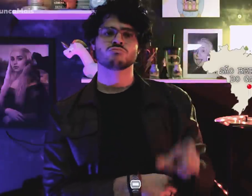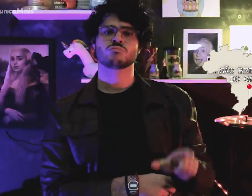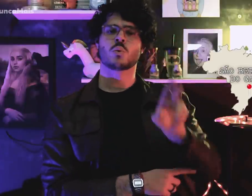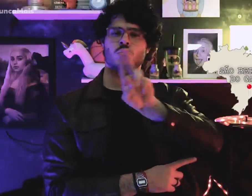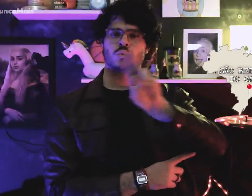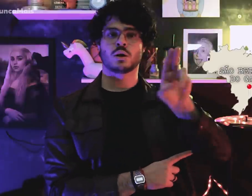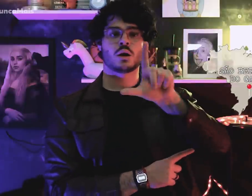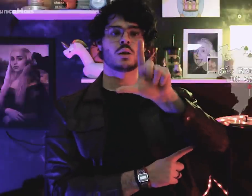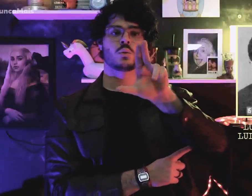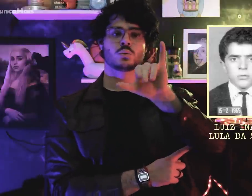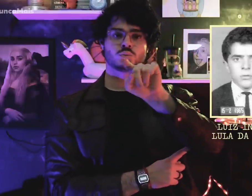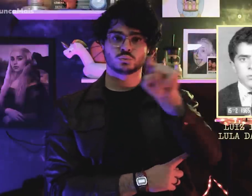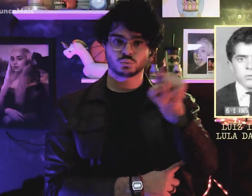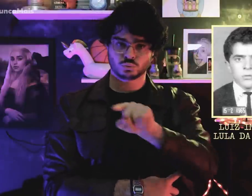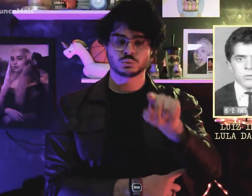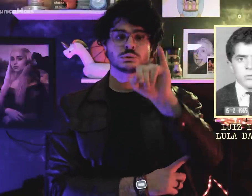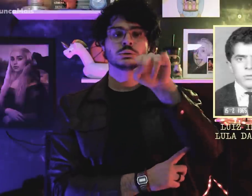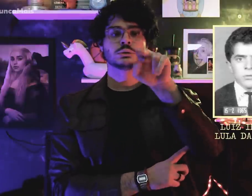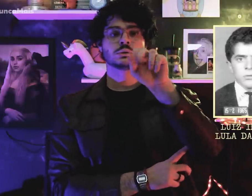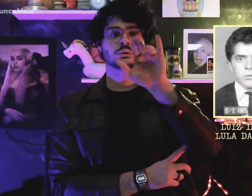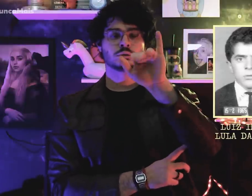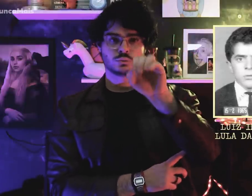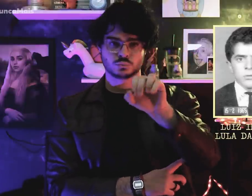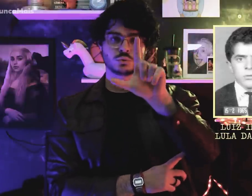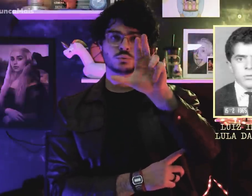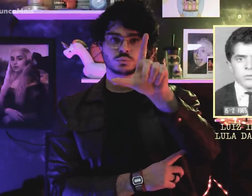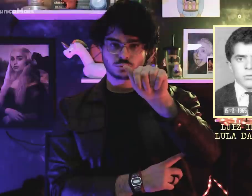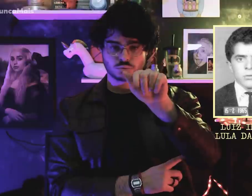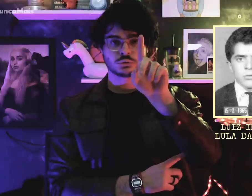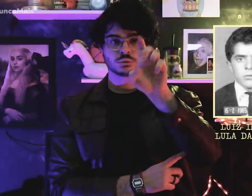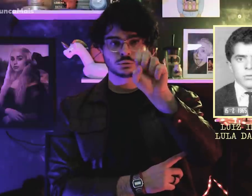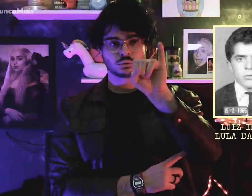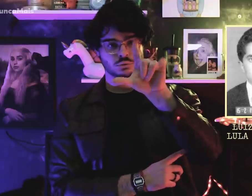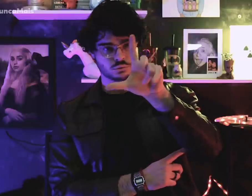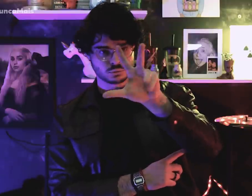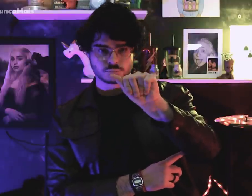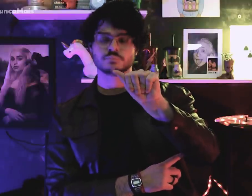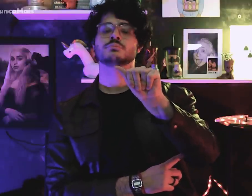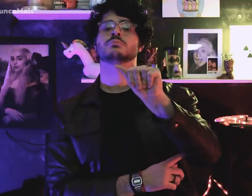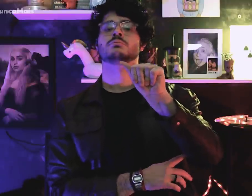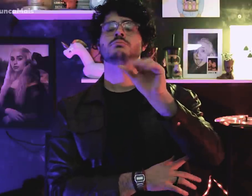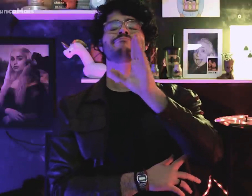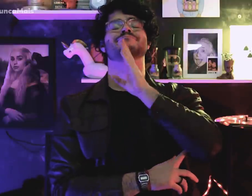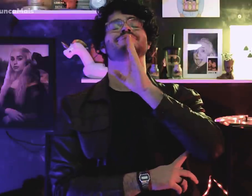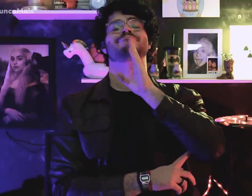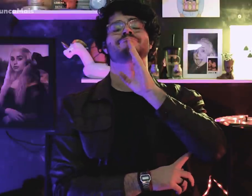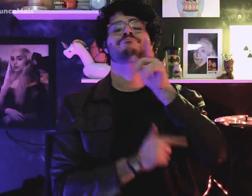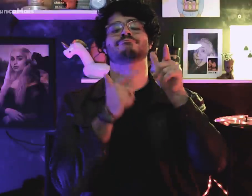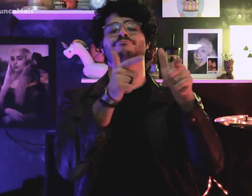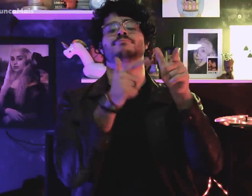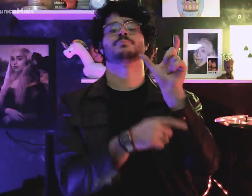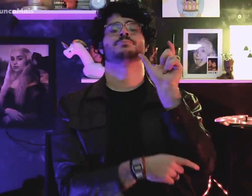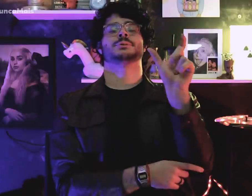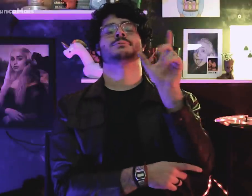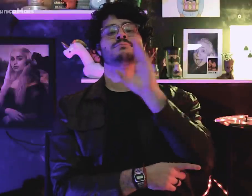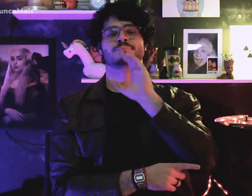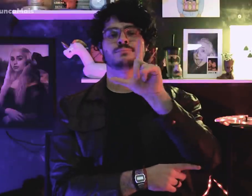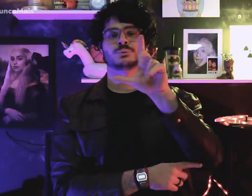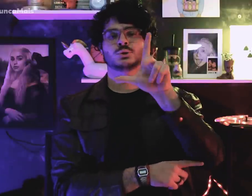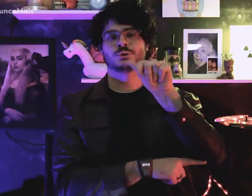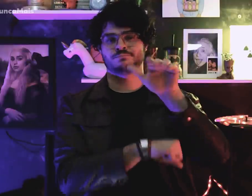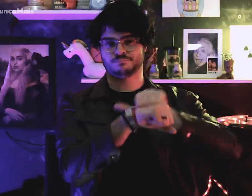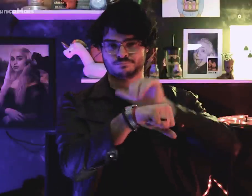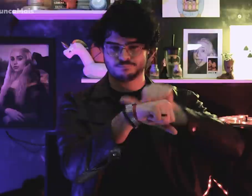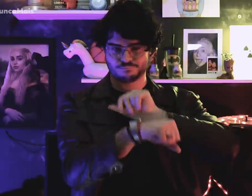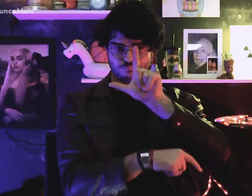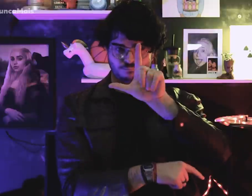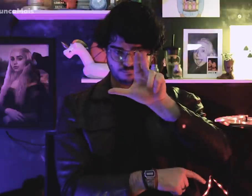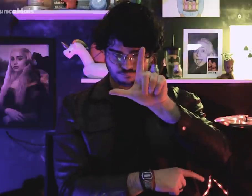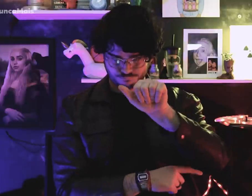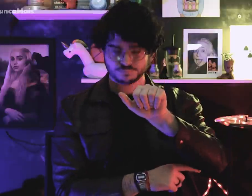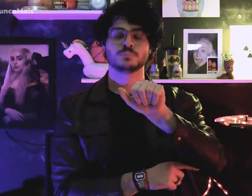Luiz Inácio Lula da Silva, known as Lula,